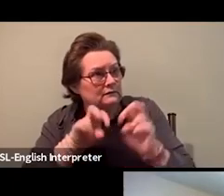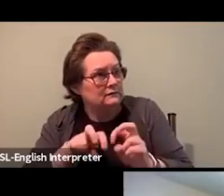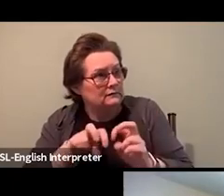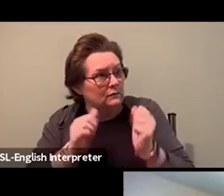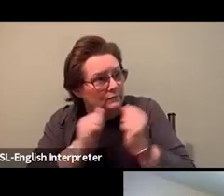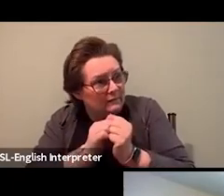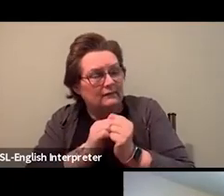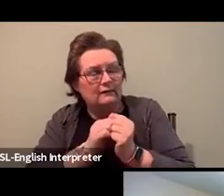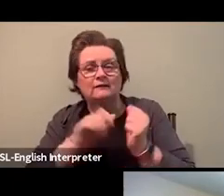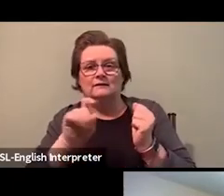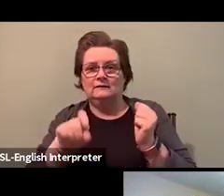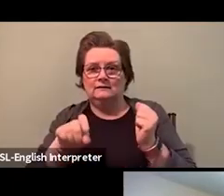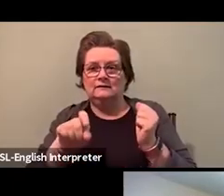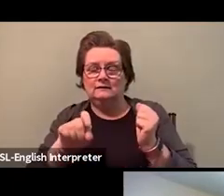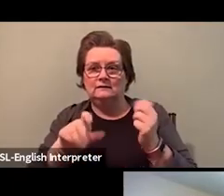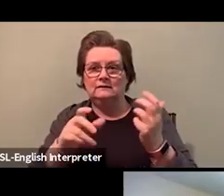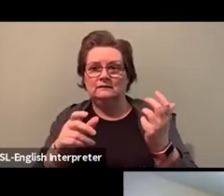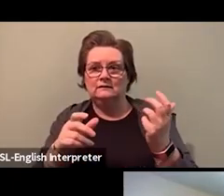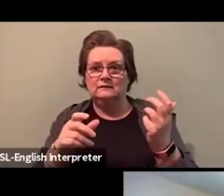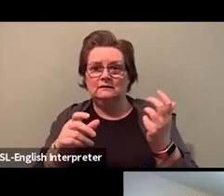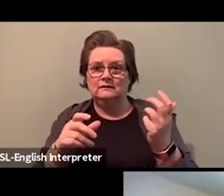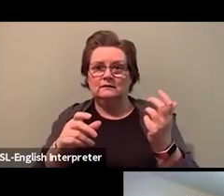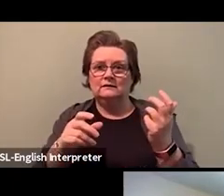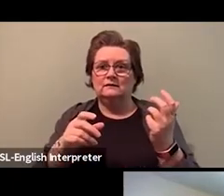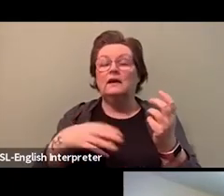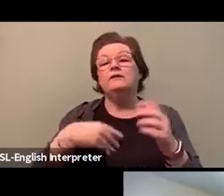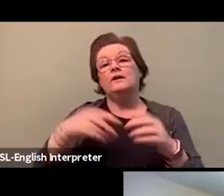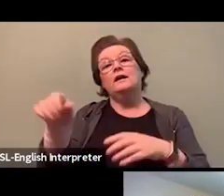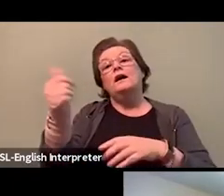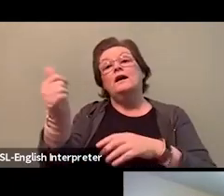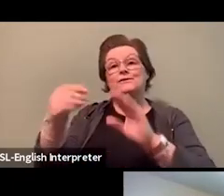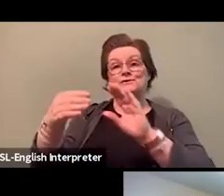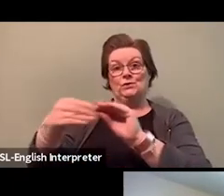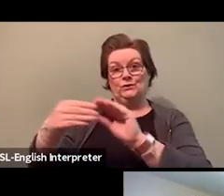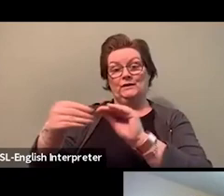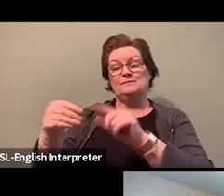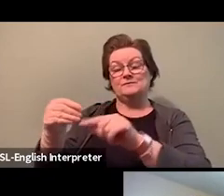A bunch of folks, black, racialized and indigenous members